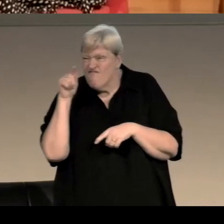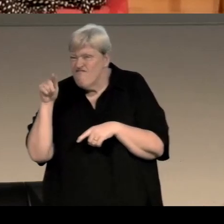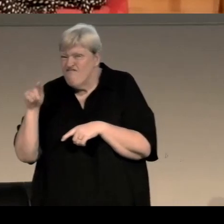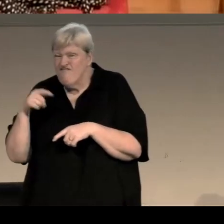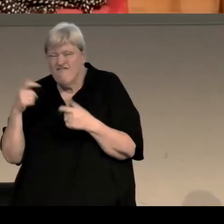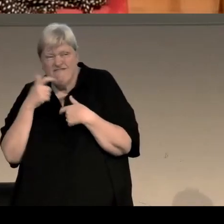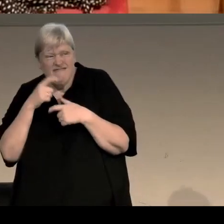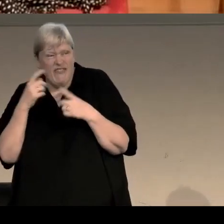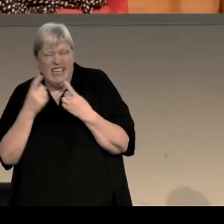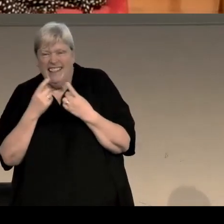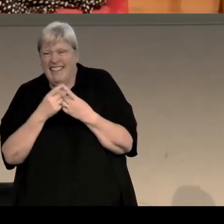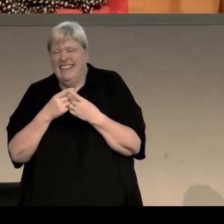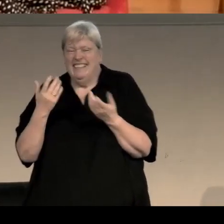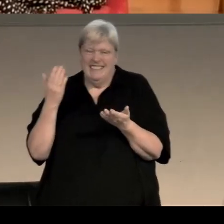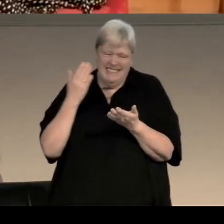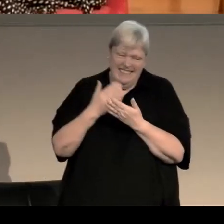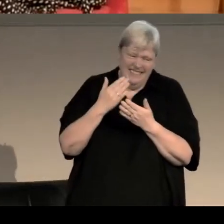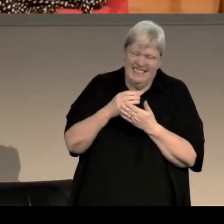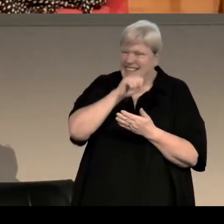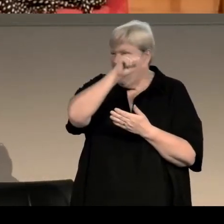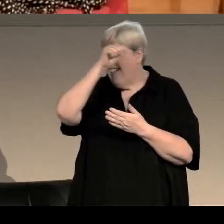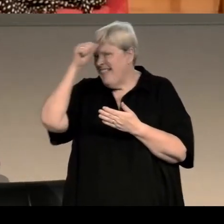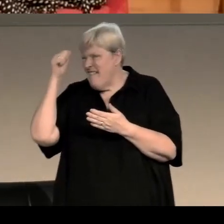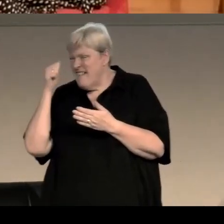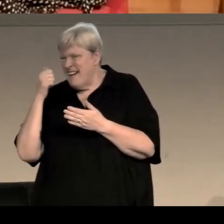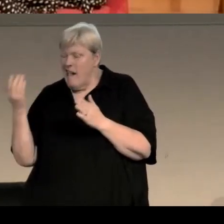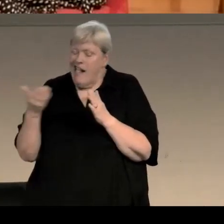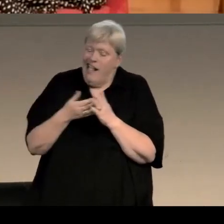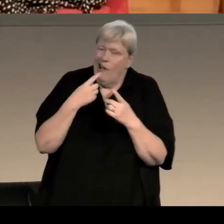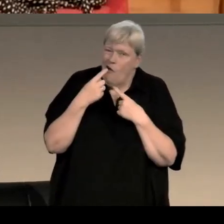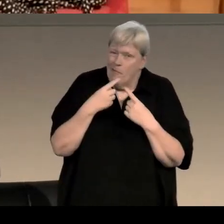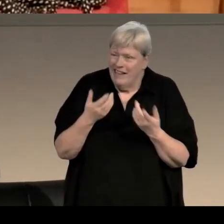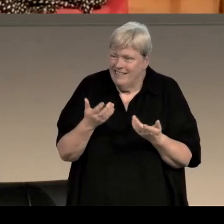a lot of things that are, you know, sort of clever little asides almost, and when you're reading them,